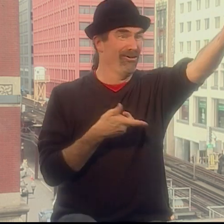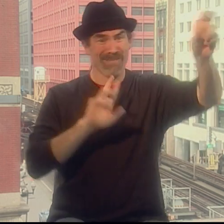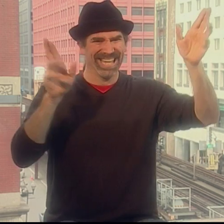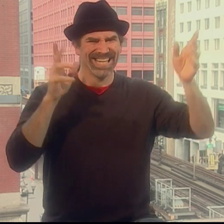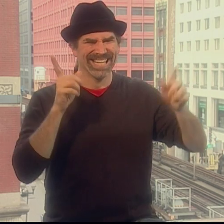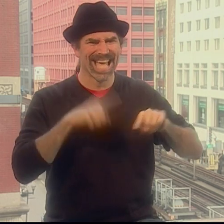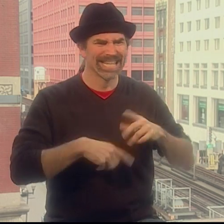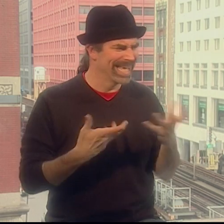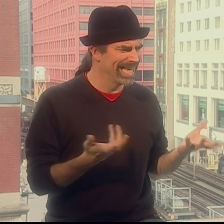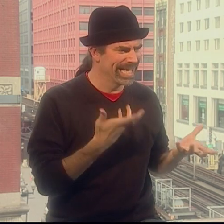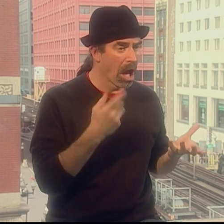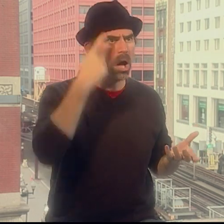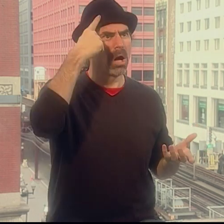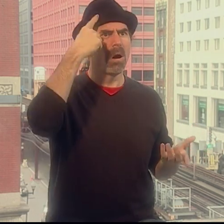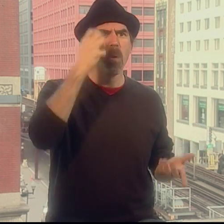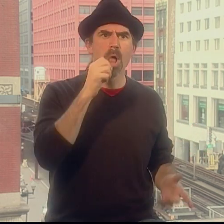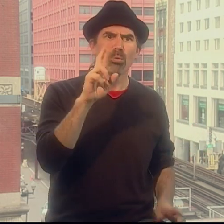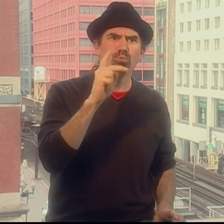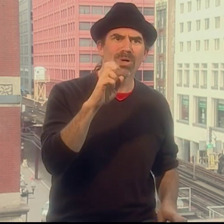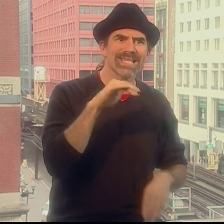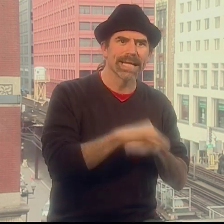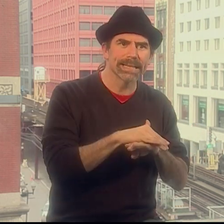So, we thought, "Well, why not have a rookie night?"